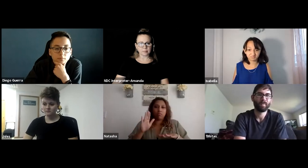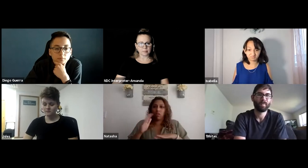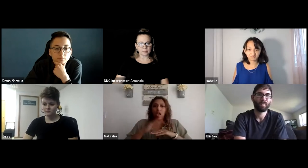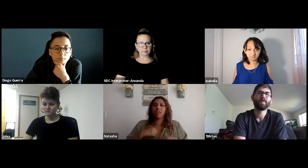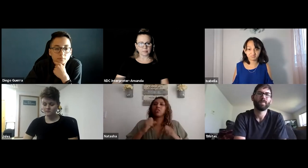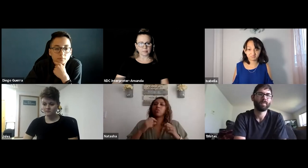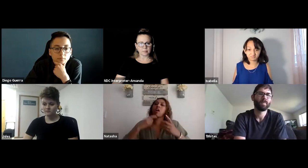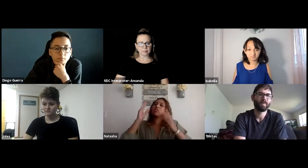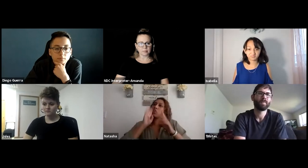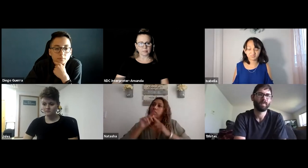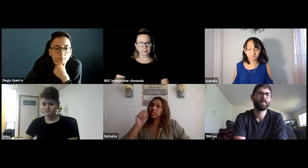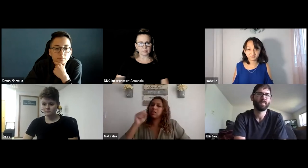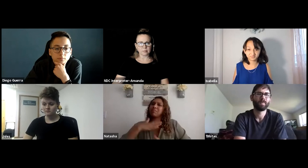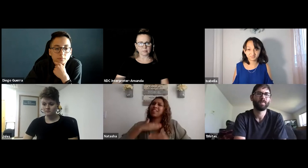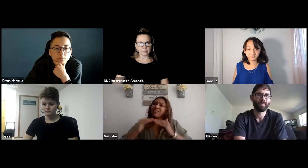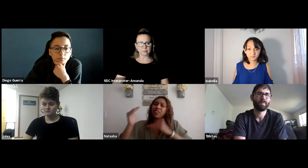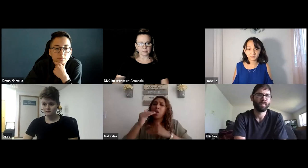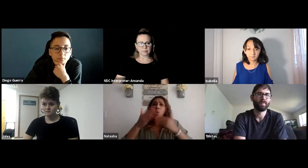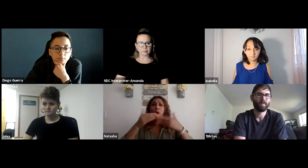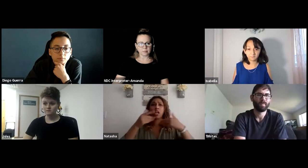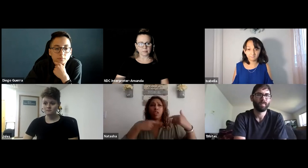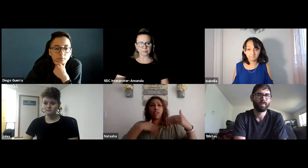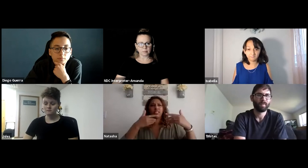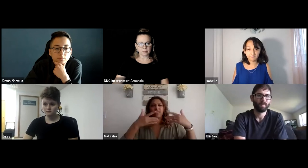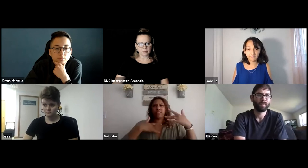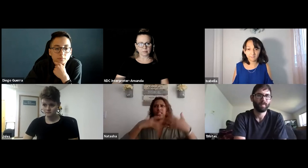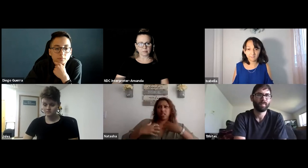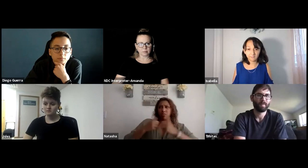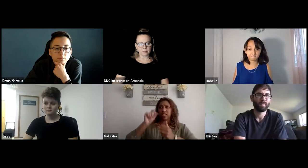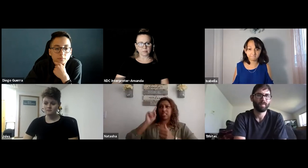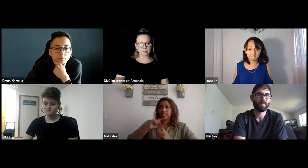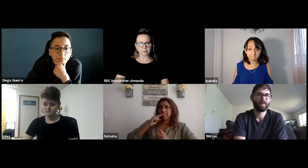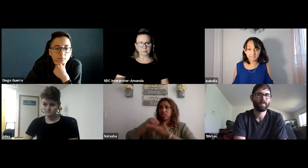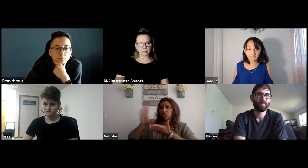And instead of thinking of that oppression of what it was, I realized that I can communicate